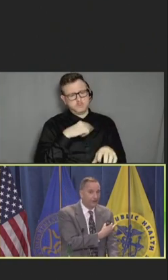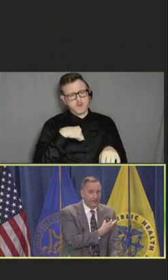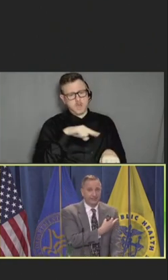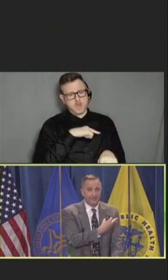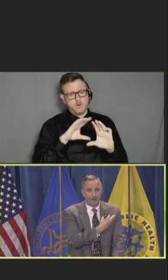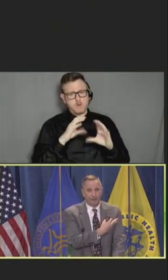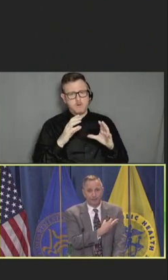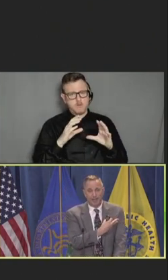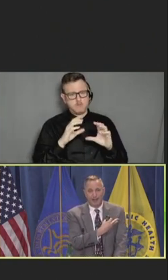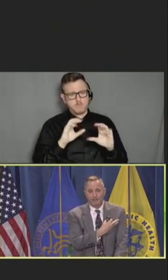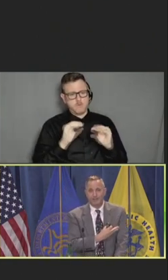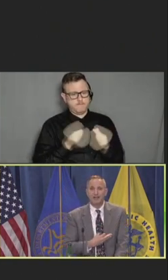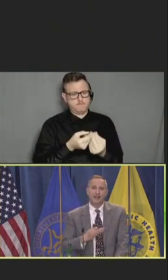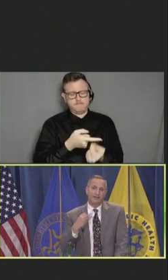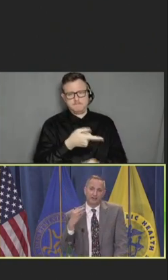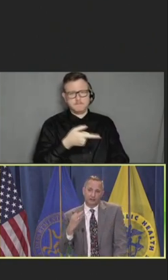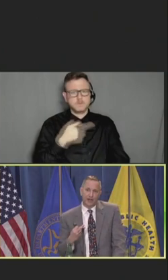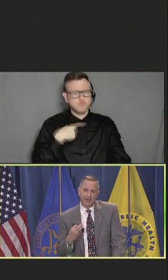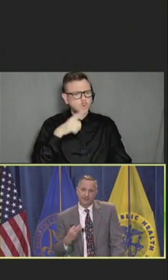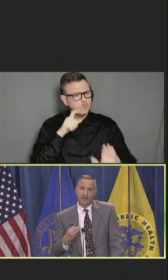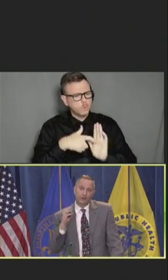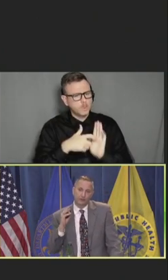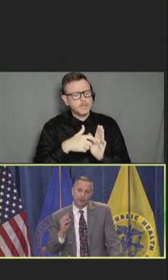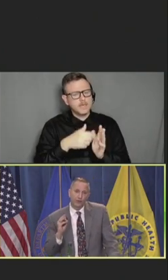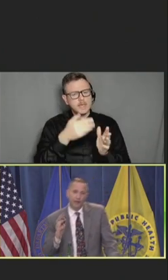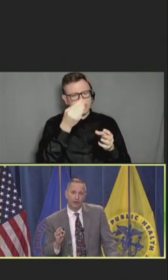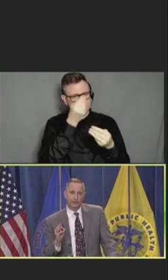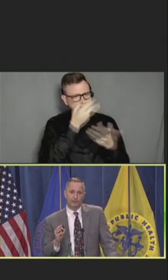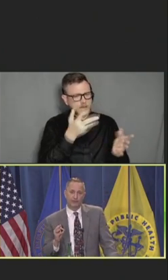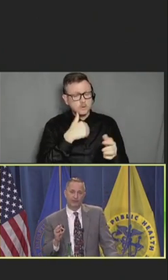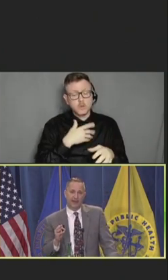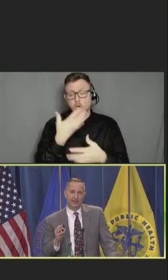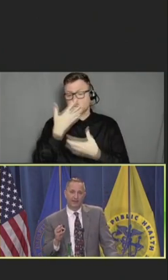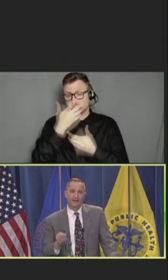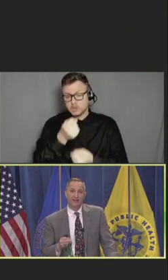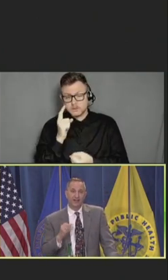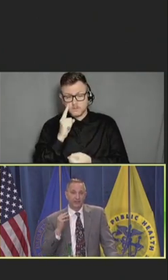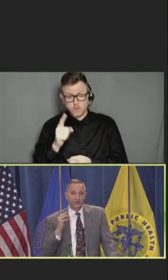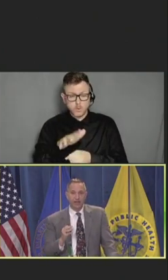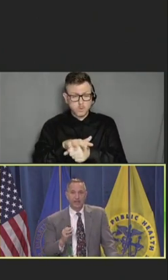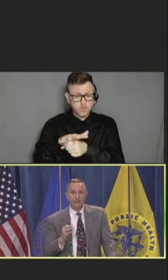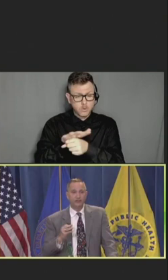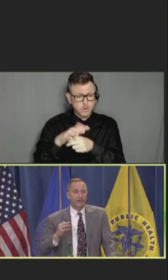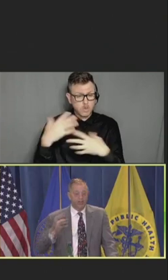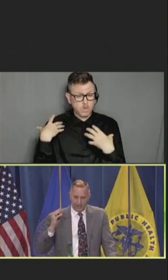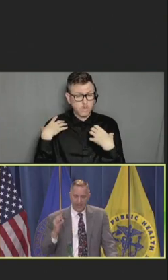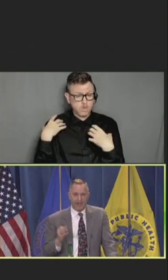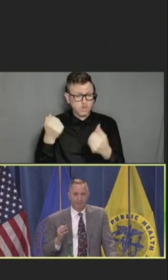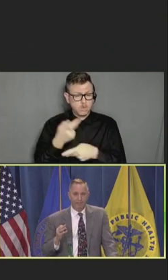said multiple times that trust of your local healthcare provider can change the game.